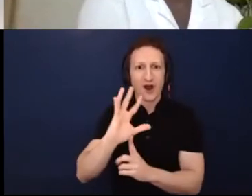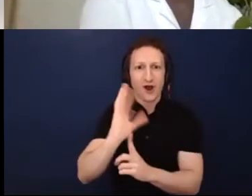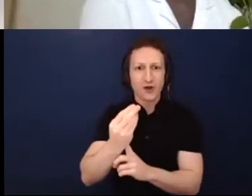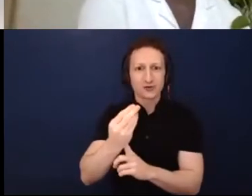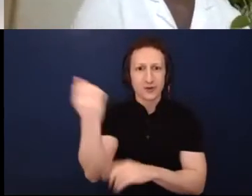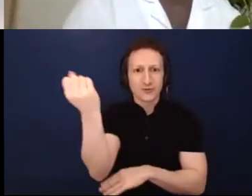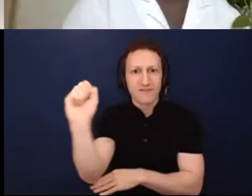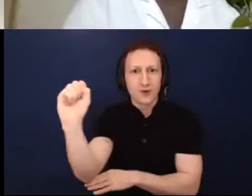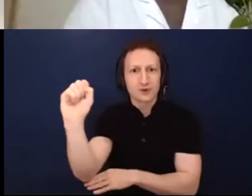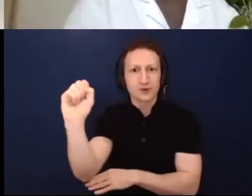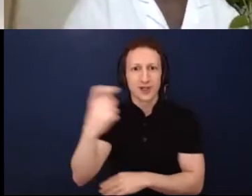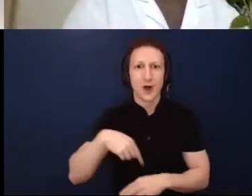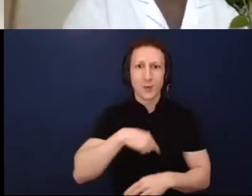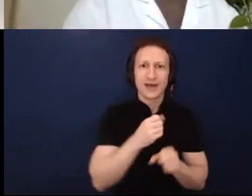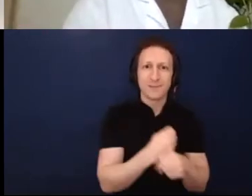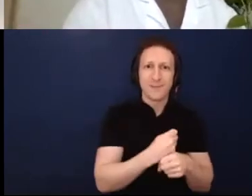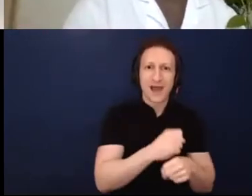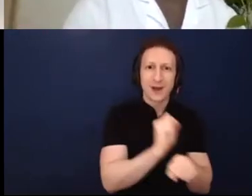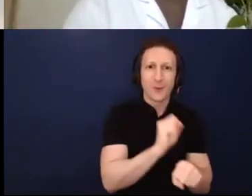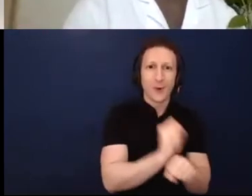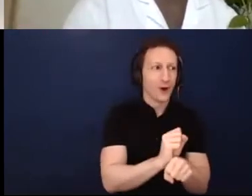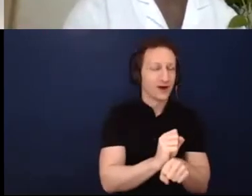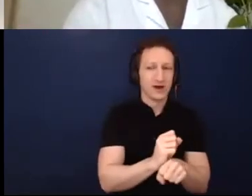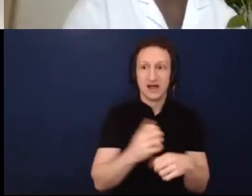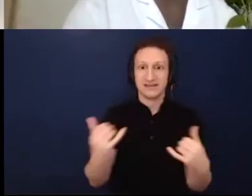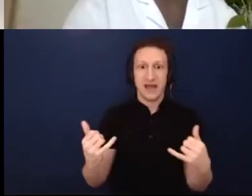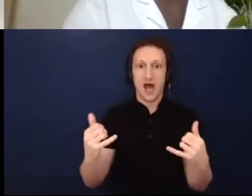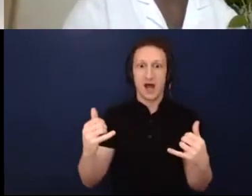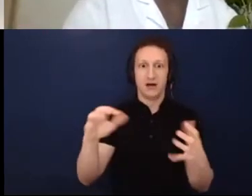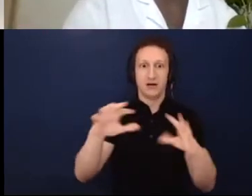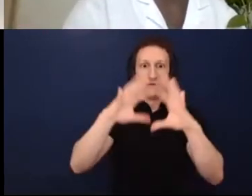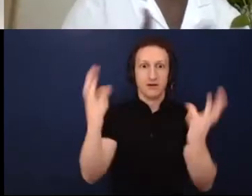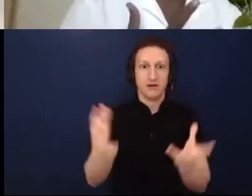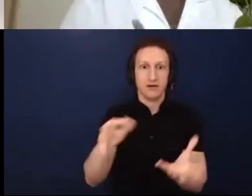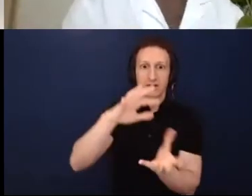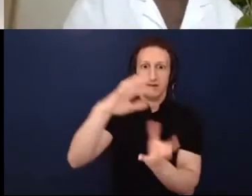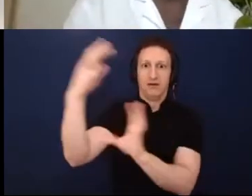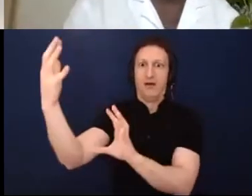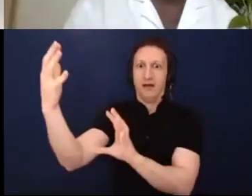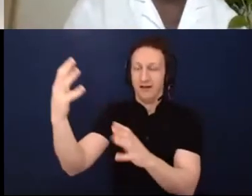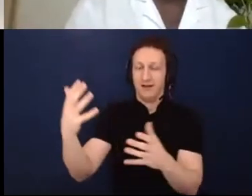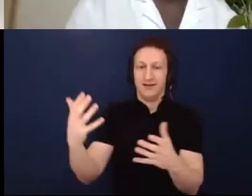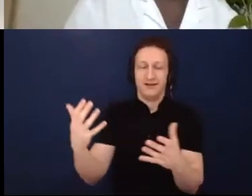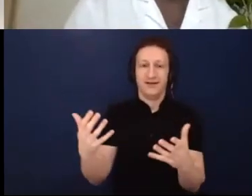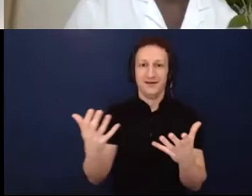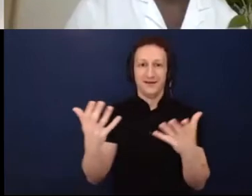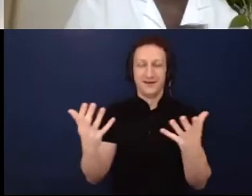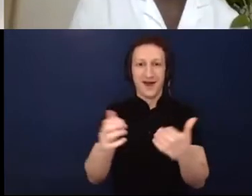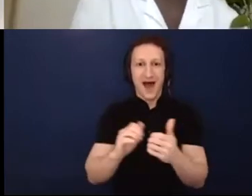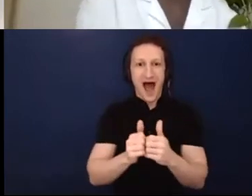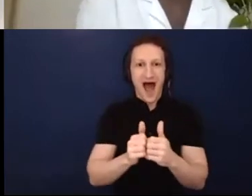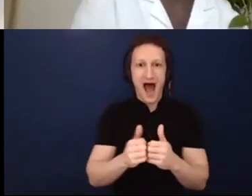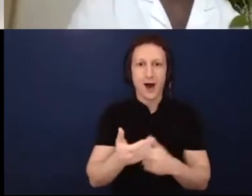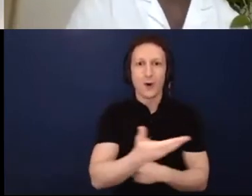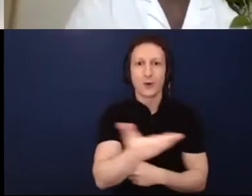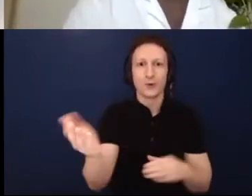of institutions to give them a new avenue to express themselves ,through the